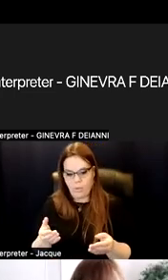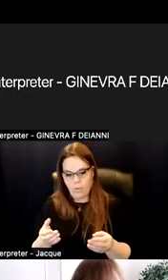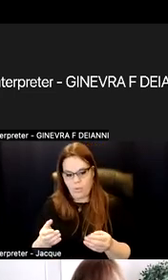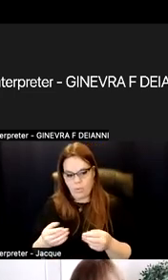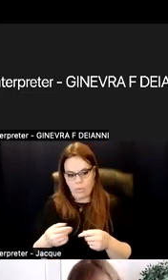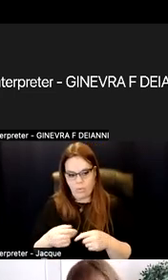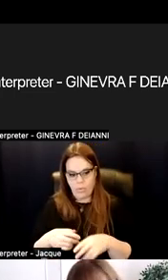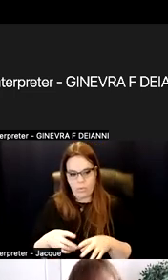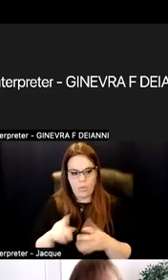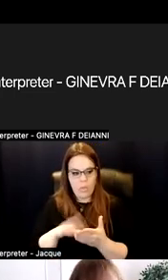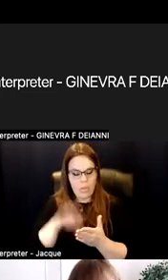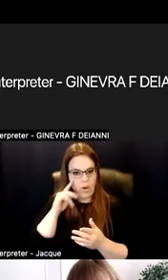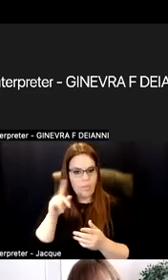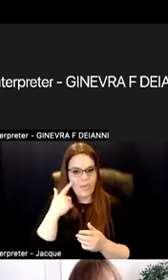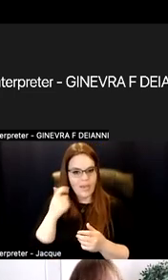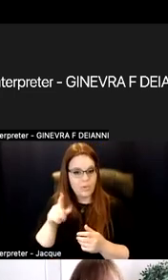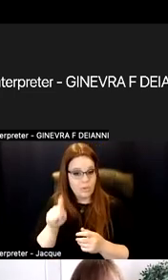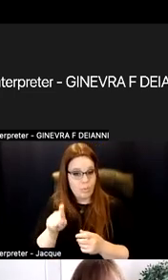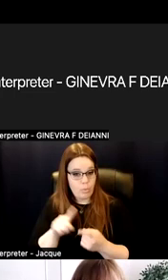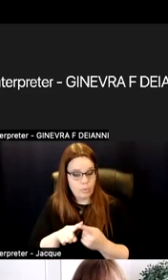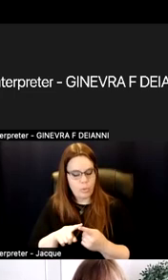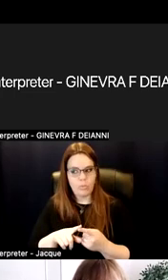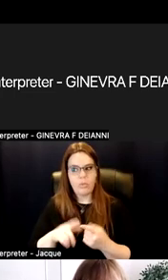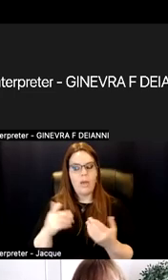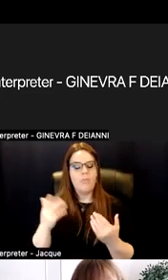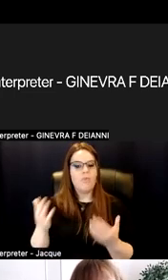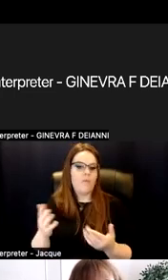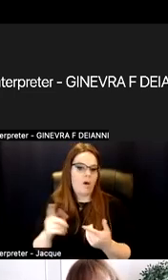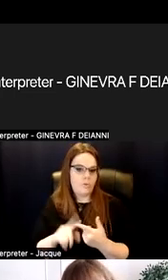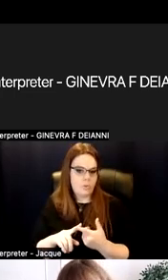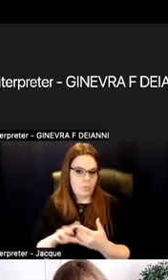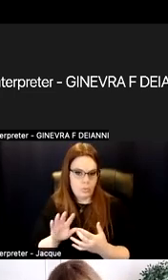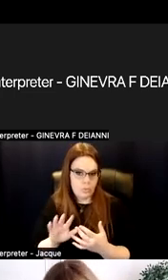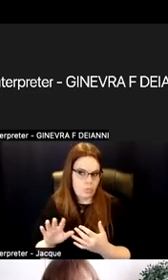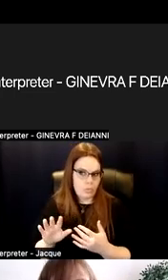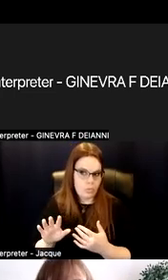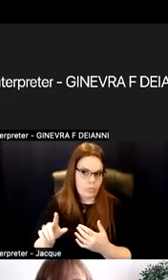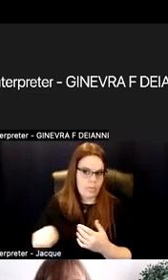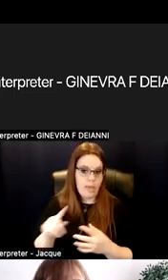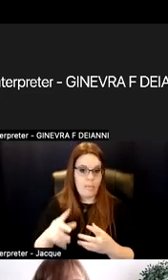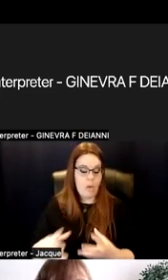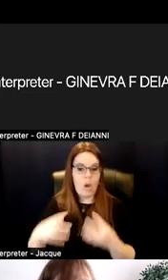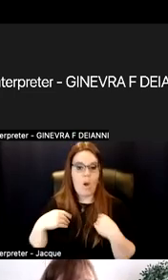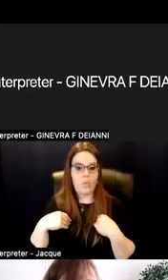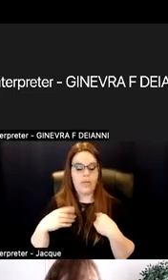supposed to and move on to there to them owning their learning paths.